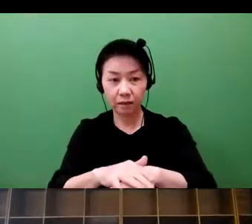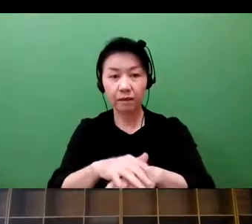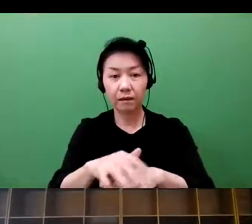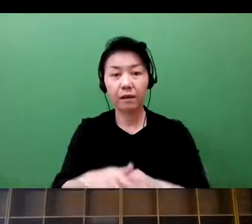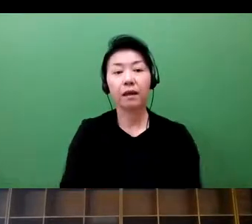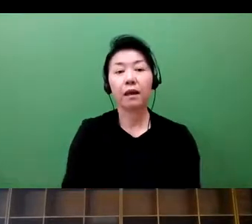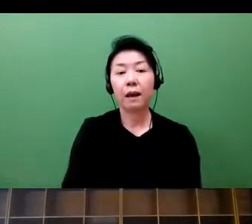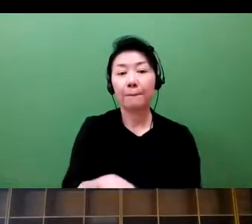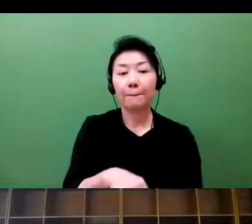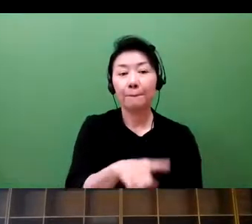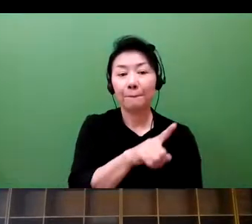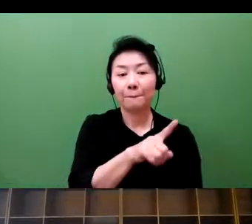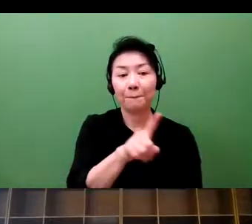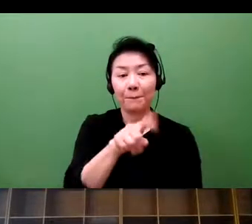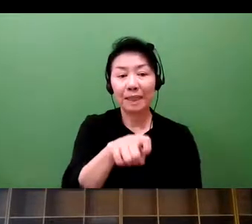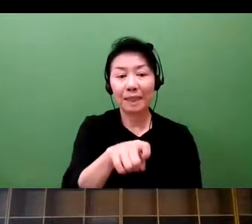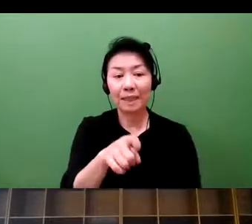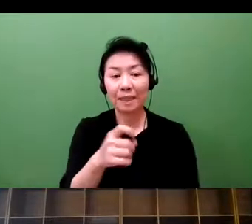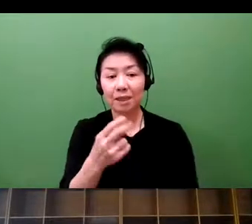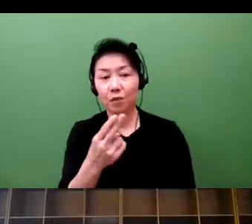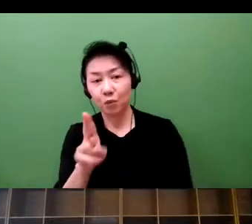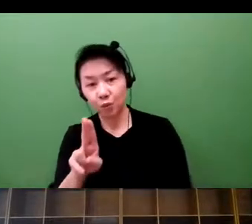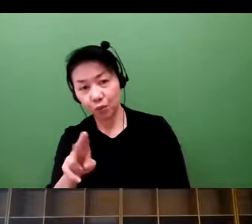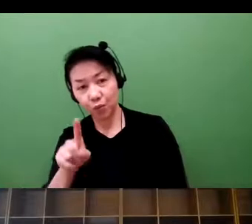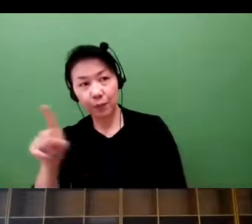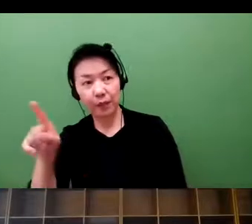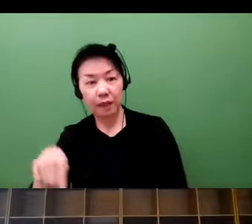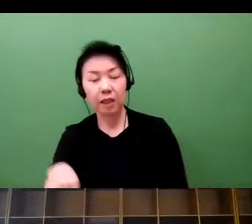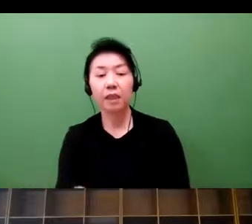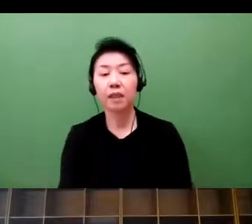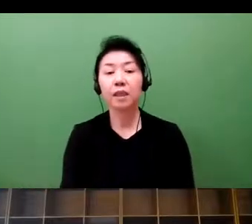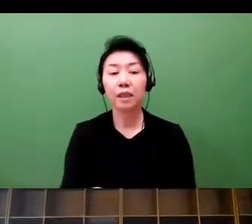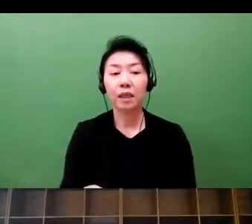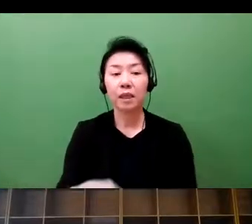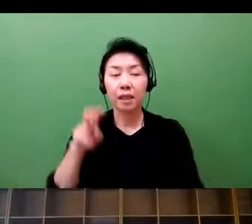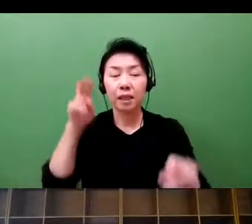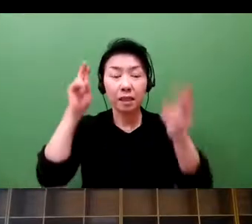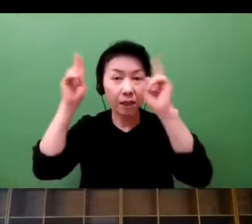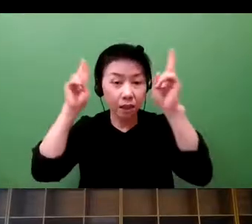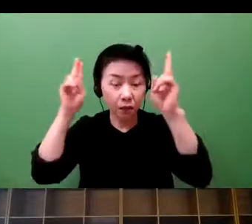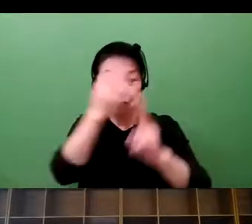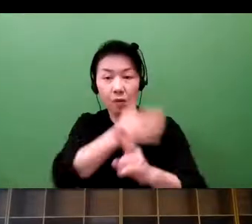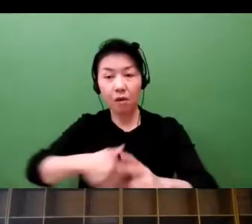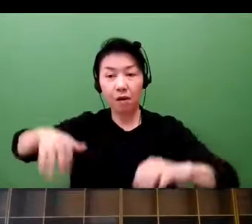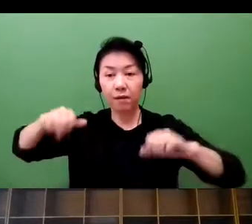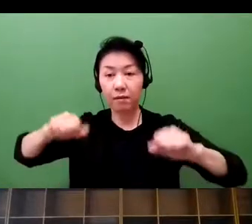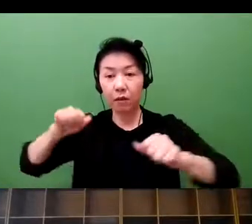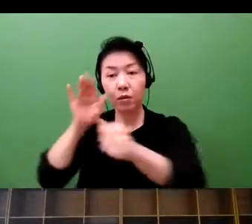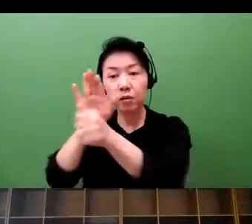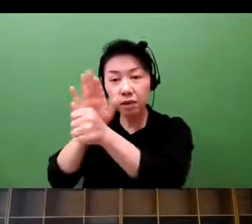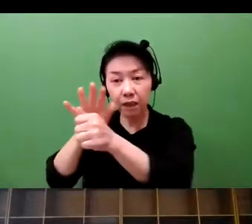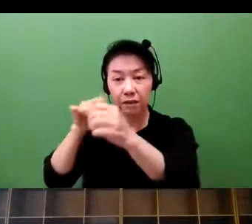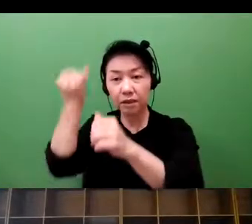It's B2B2C to help support a health management in companies.